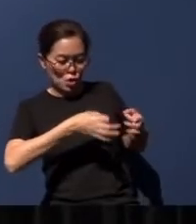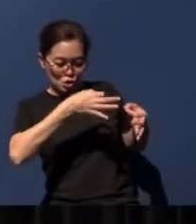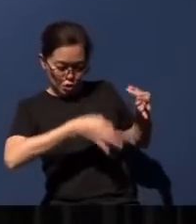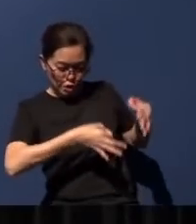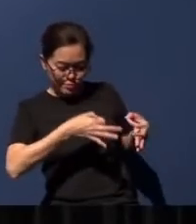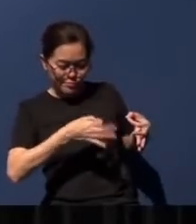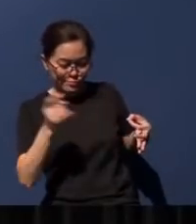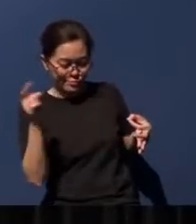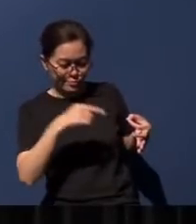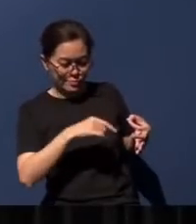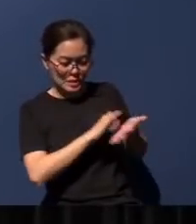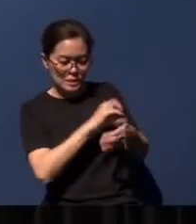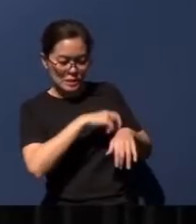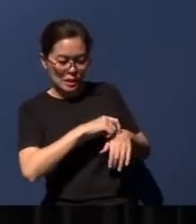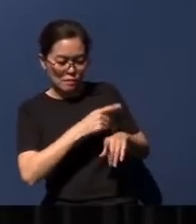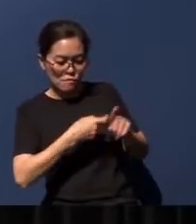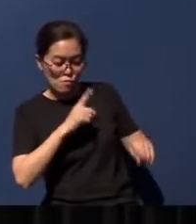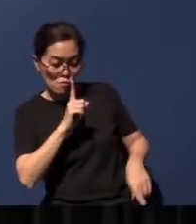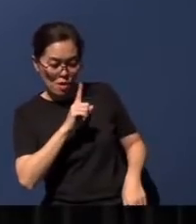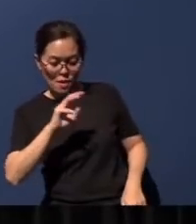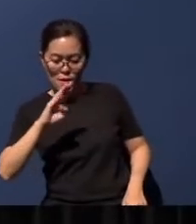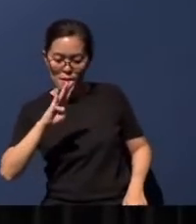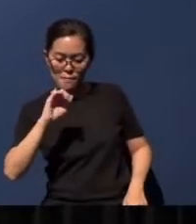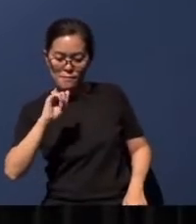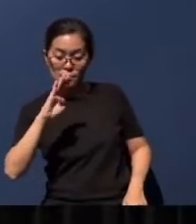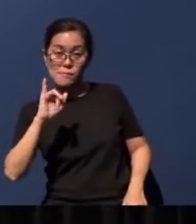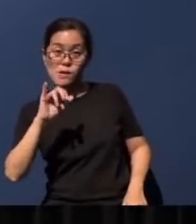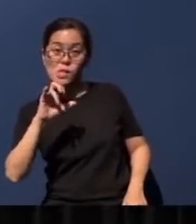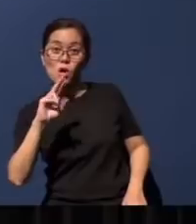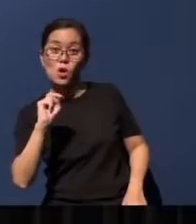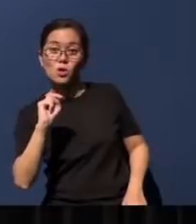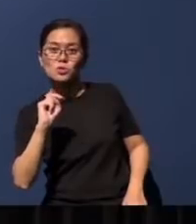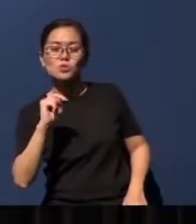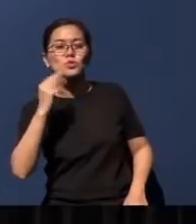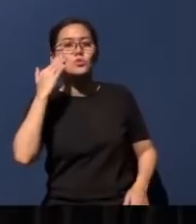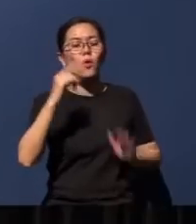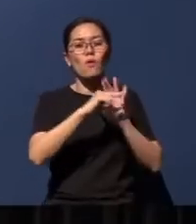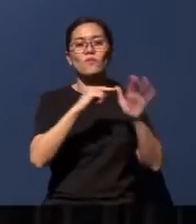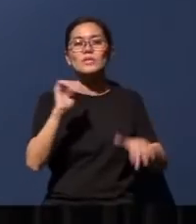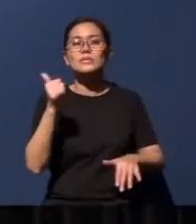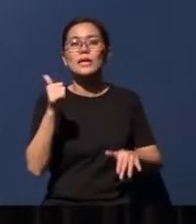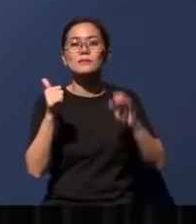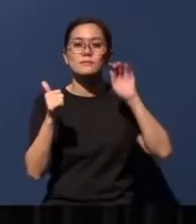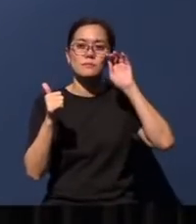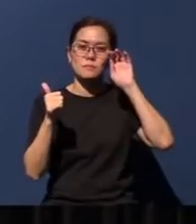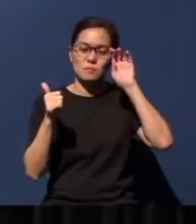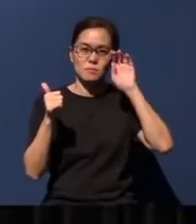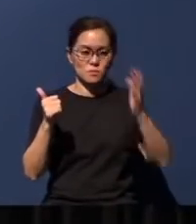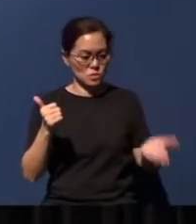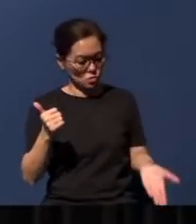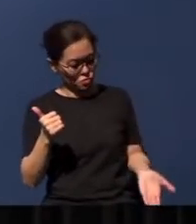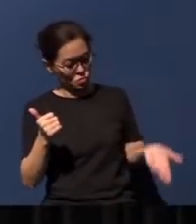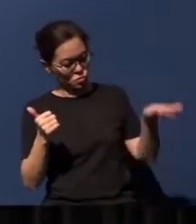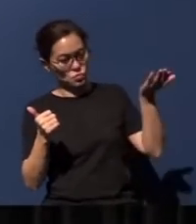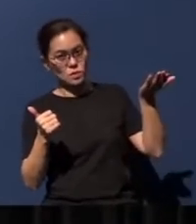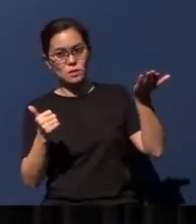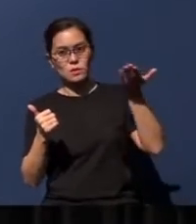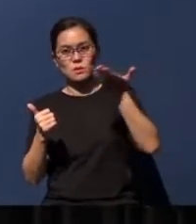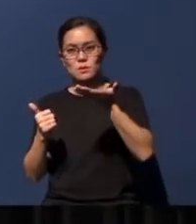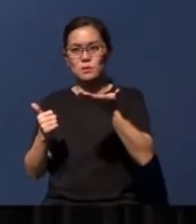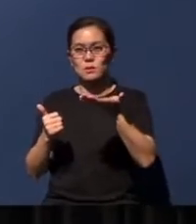the Babylonians. You know, especially verse 10. See verse 10: 'Writhe and labor to give birth, daughter